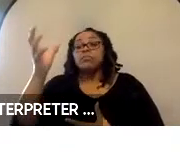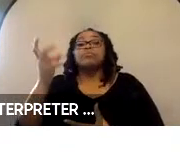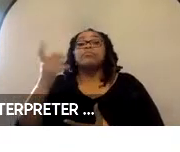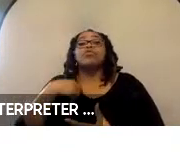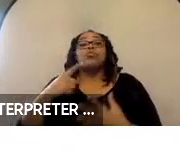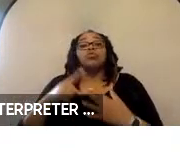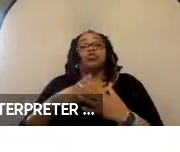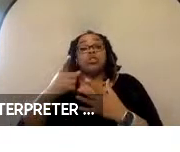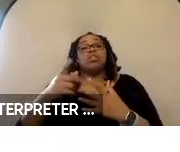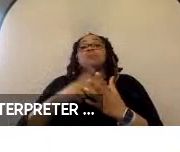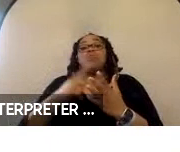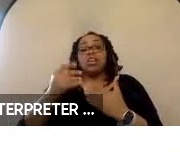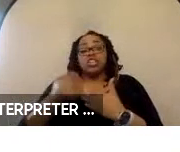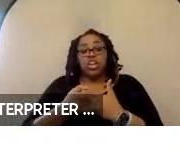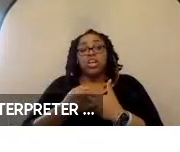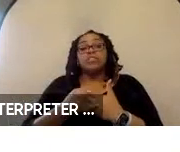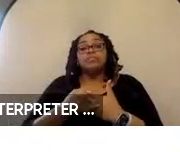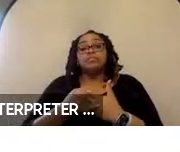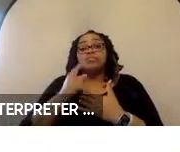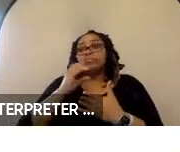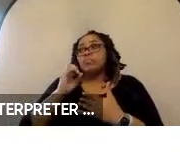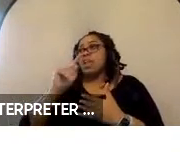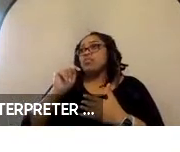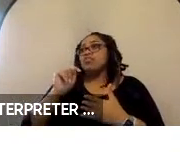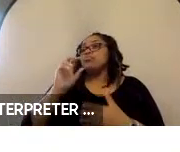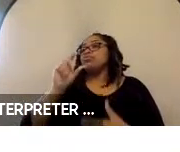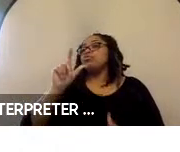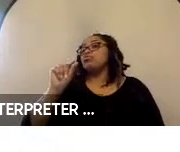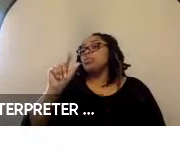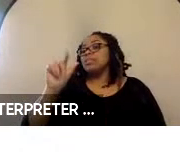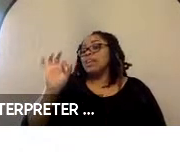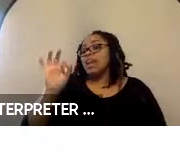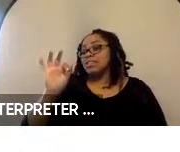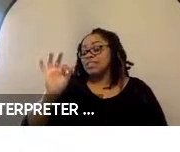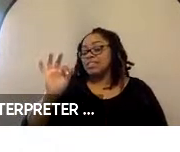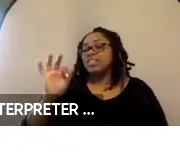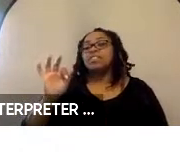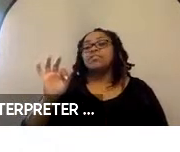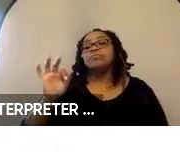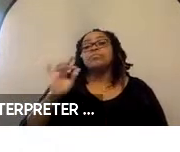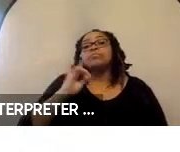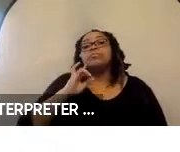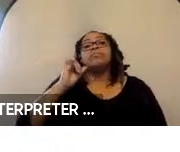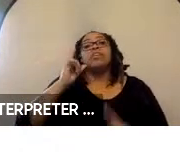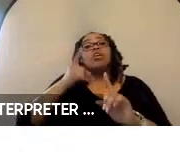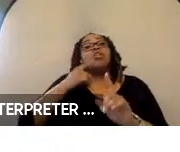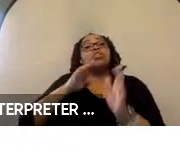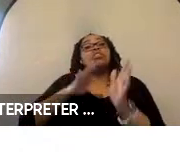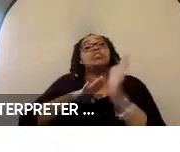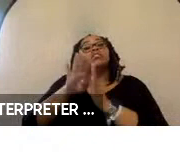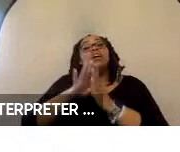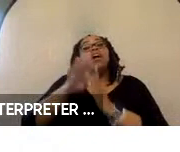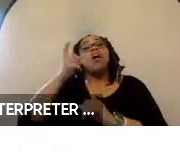project in October of 2019. Our goals are to develop an automated wheelchair docking